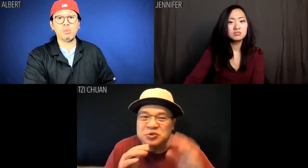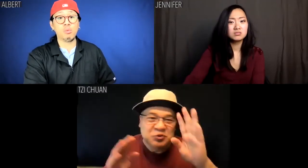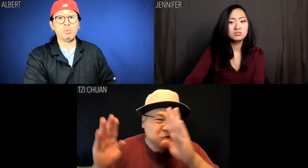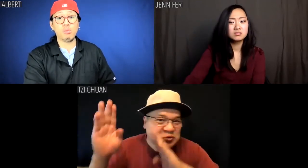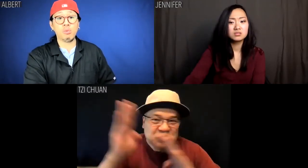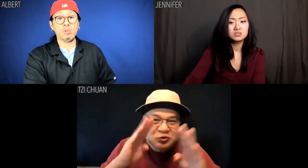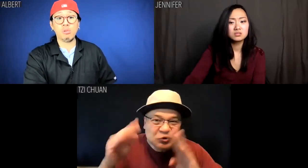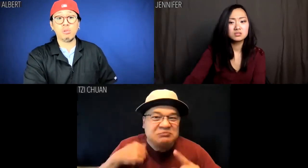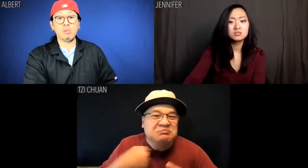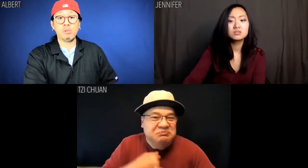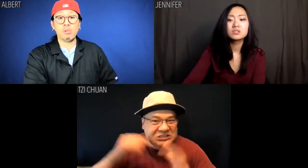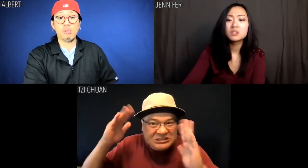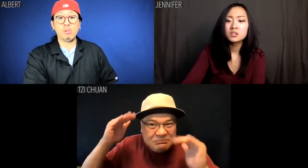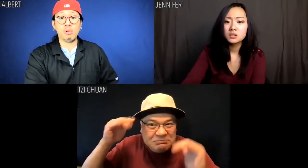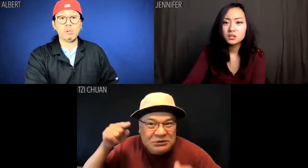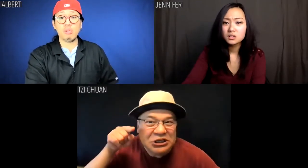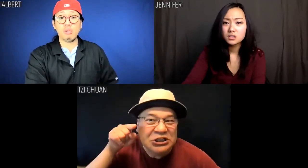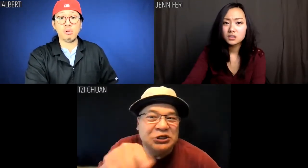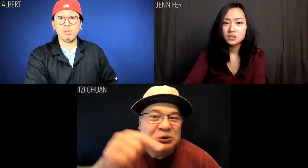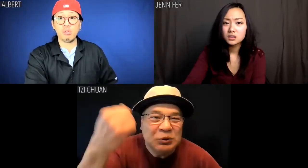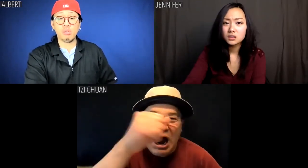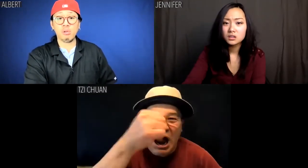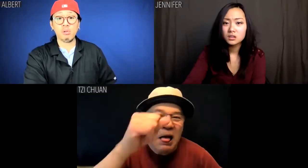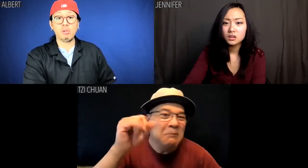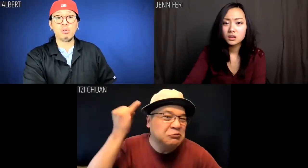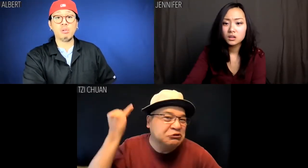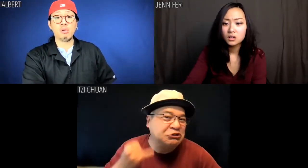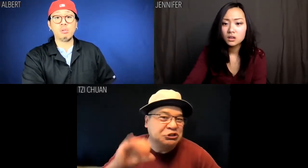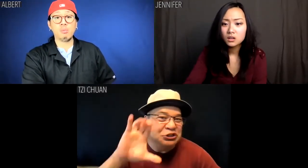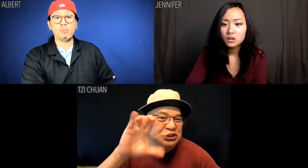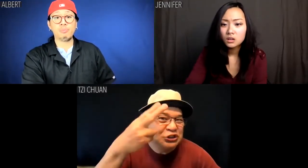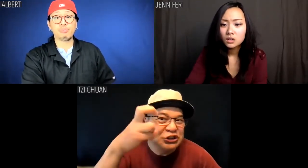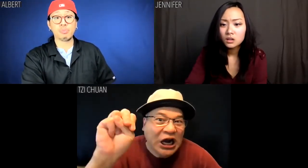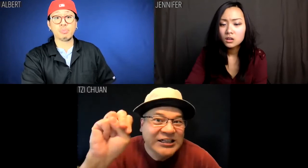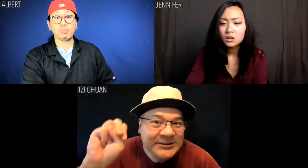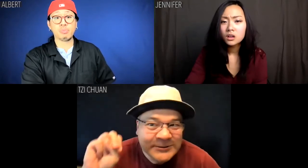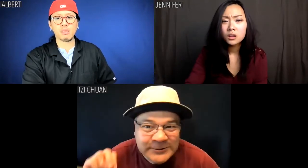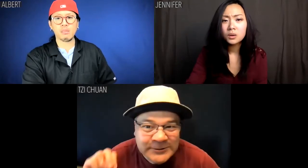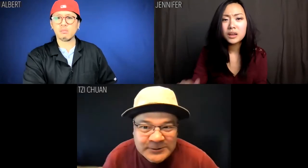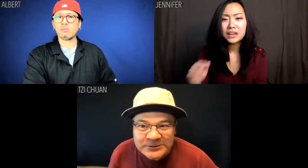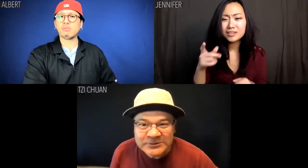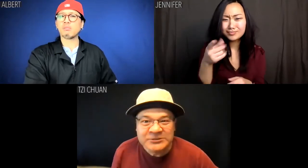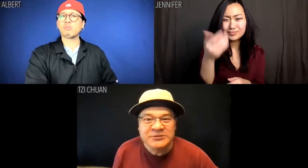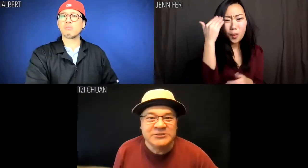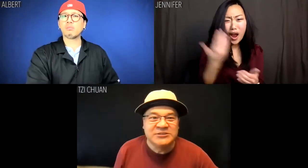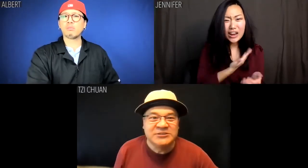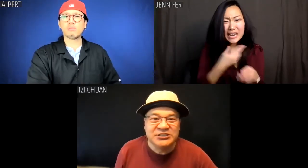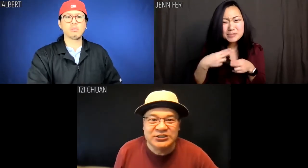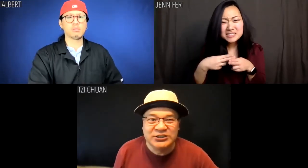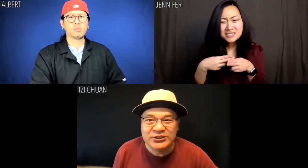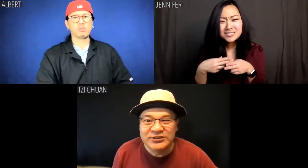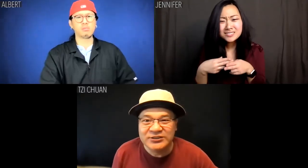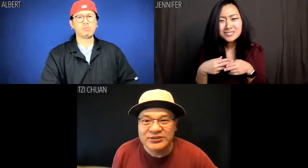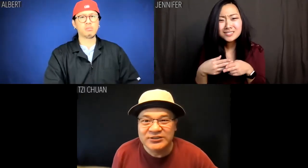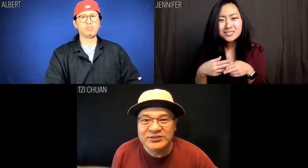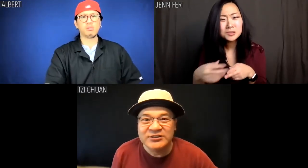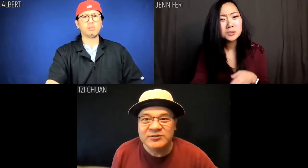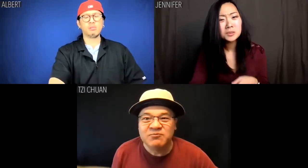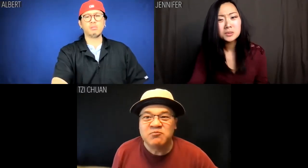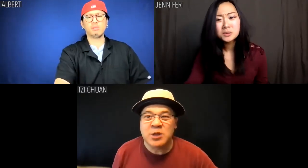Tzi Chuan: Don't worry, we've been expecting you, Albert and Jennifer Chen. Jennifer: This dude knows our names?